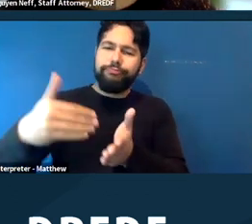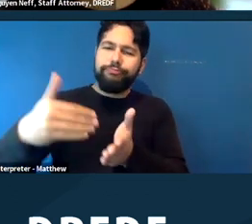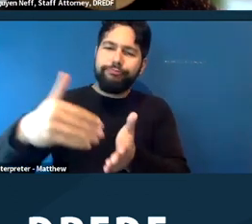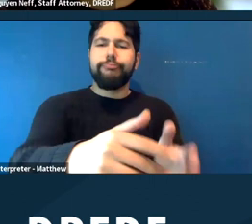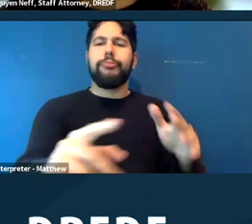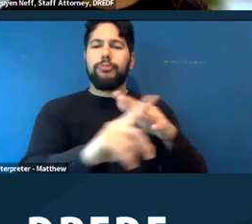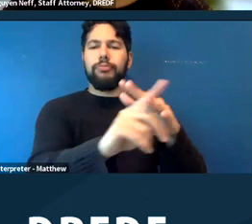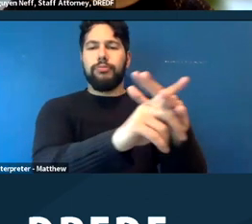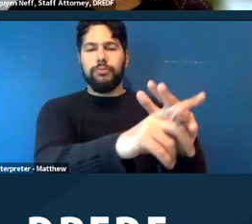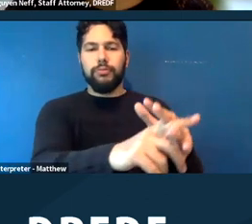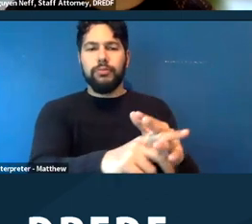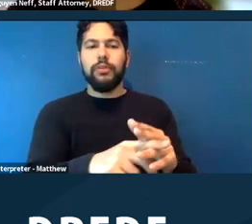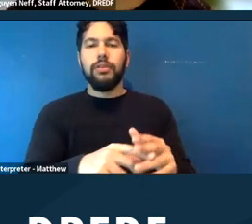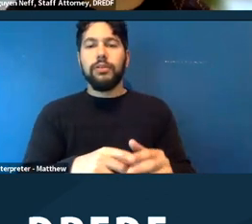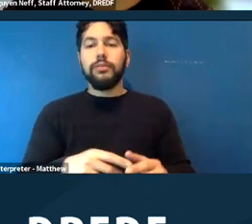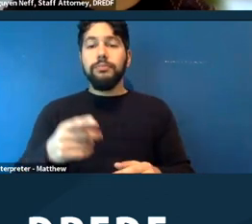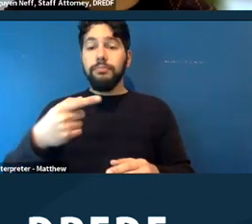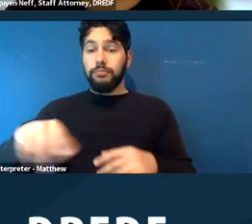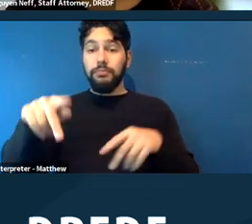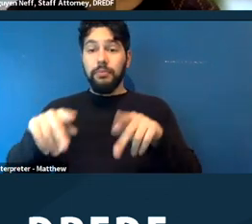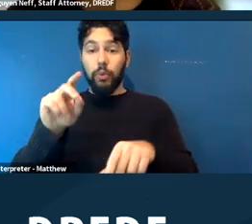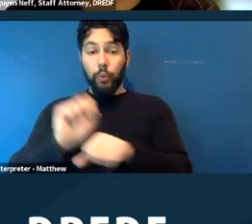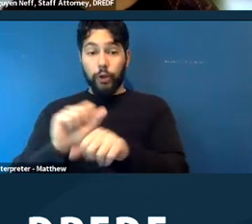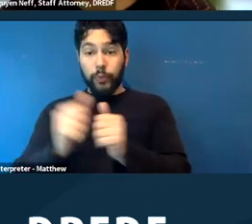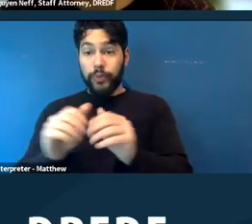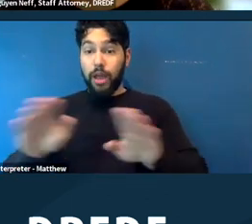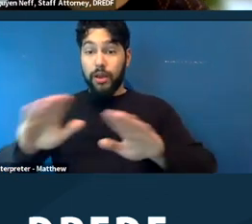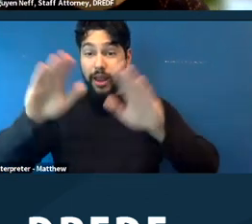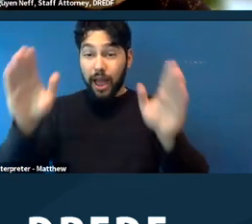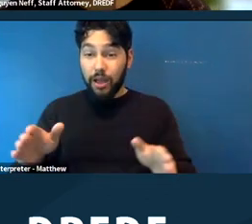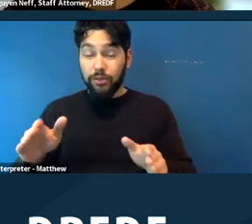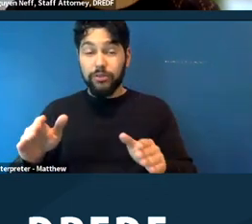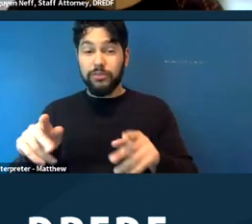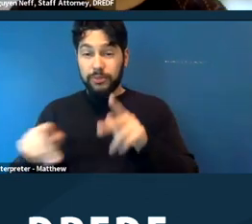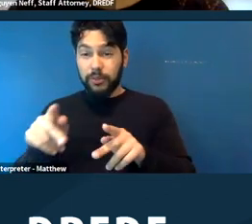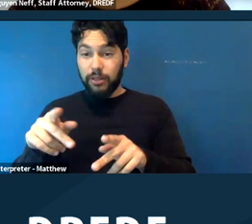you know, for people working directly with unhoused people, I really encourage you to